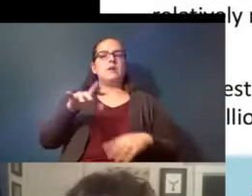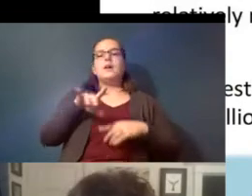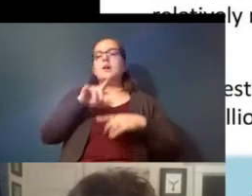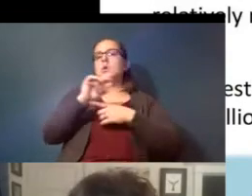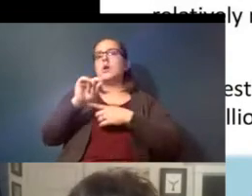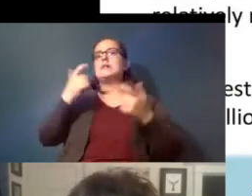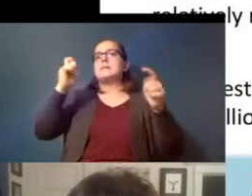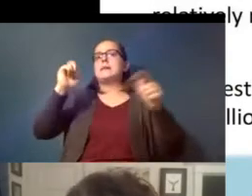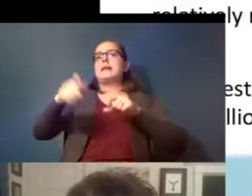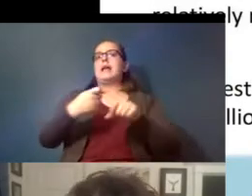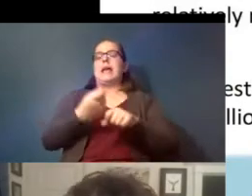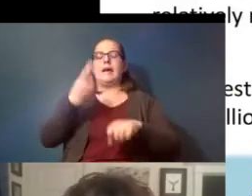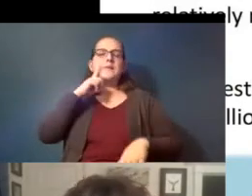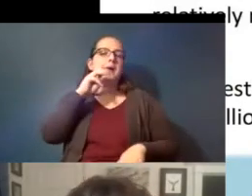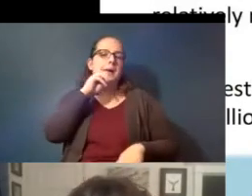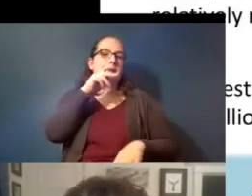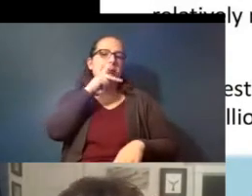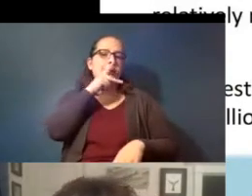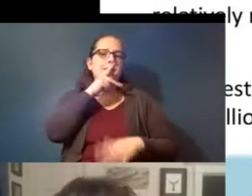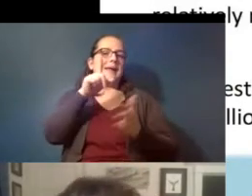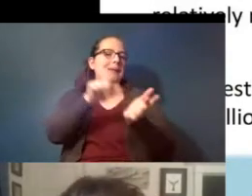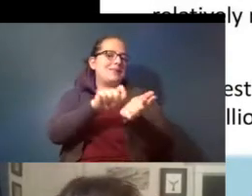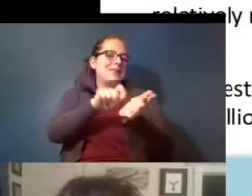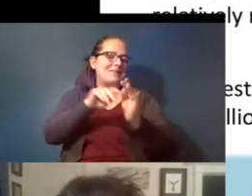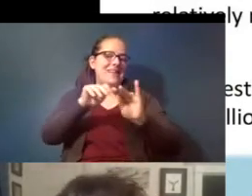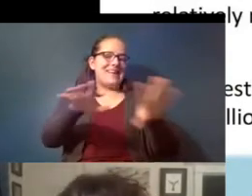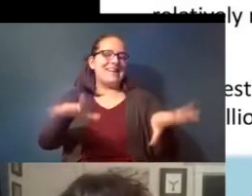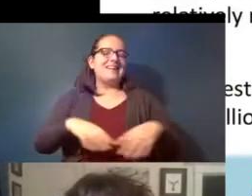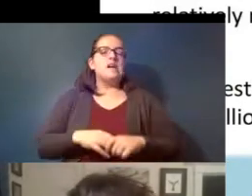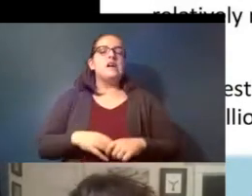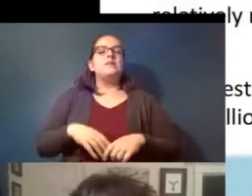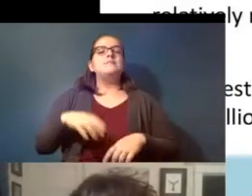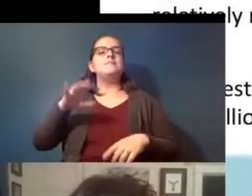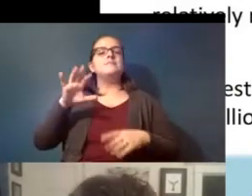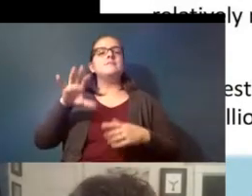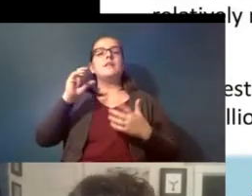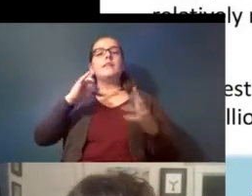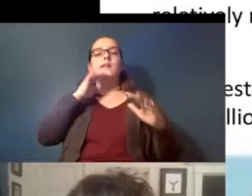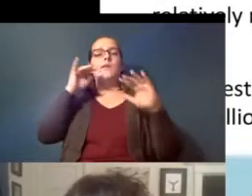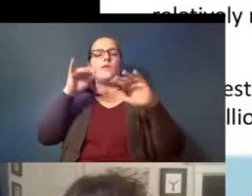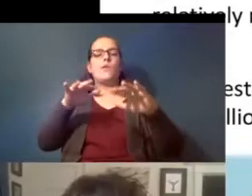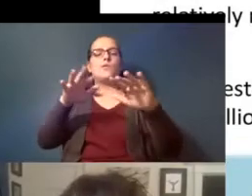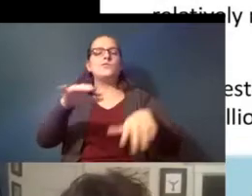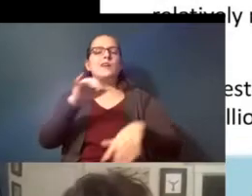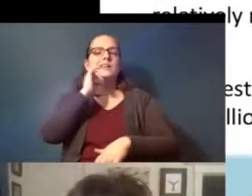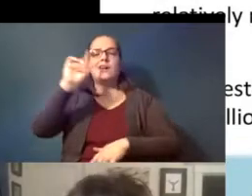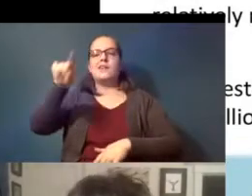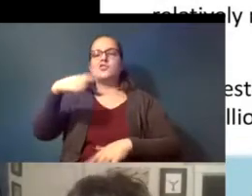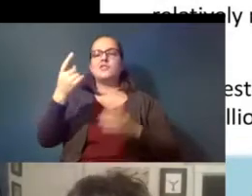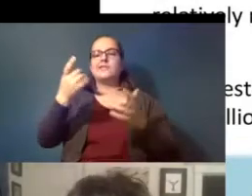for microplastics publications um is that the ocean is not just a sink for microplastics